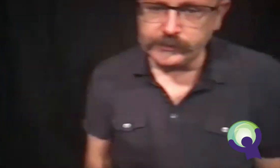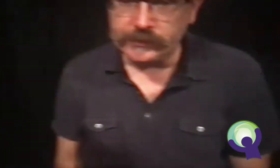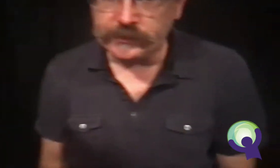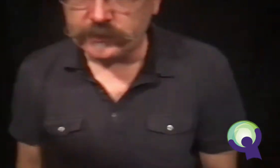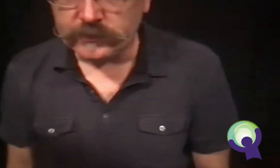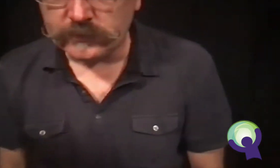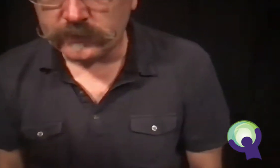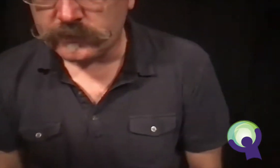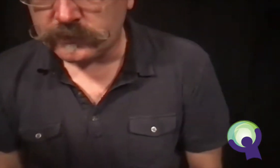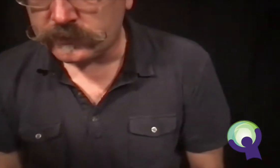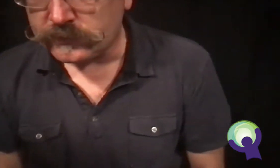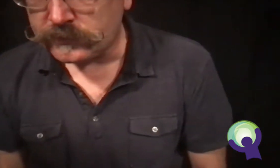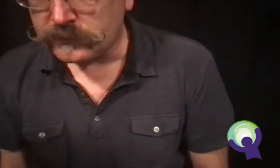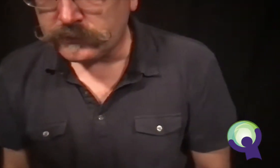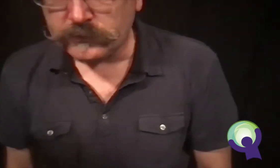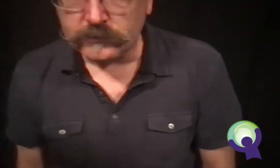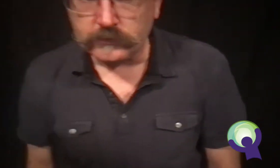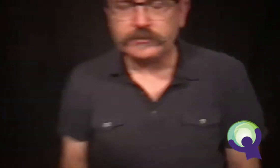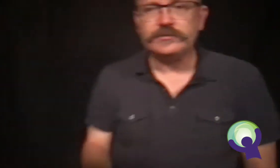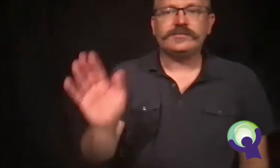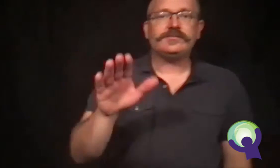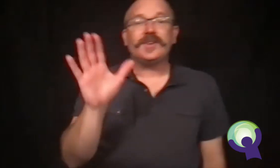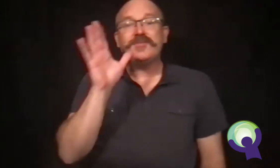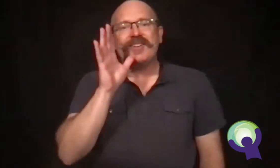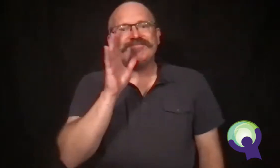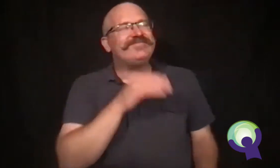Mrs. McNair came to the library very quickly.